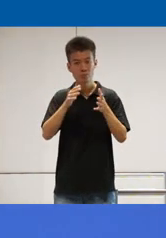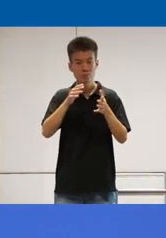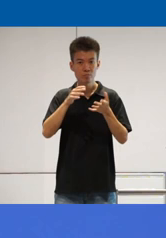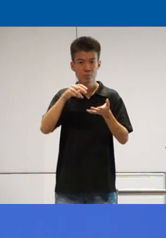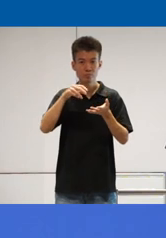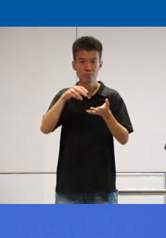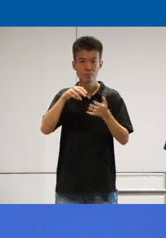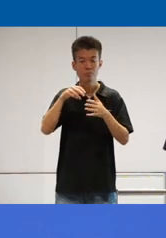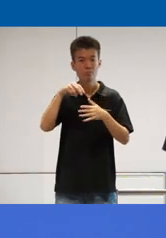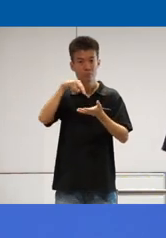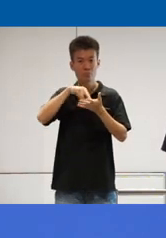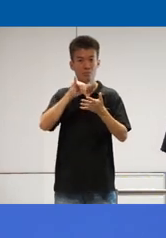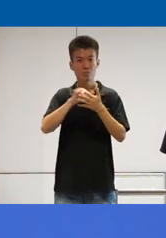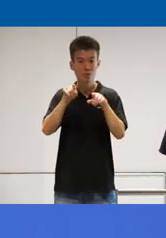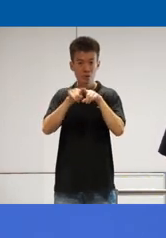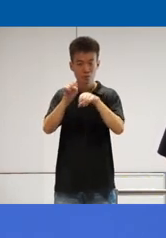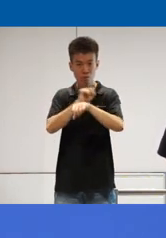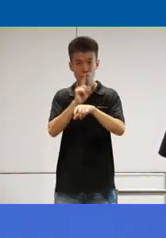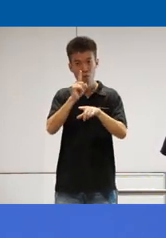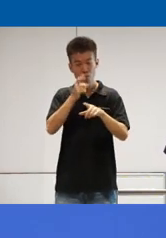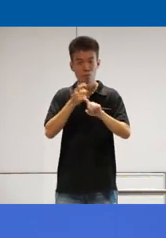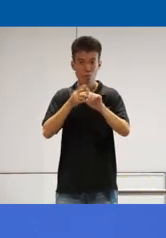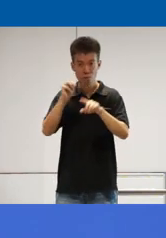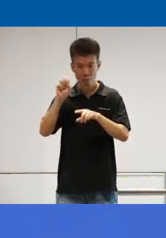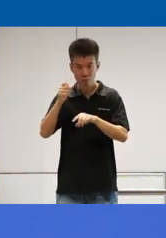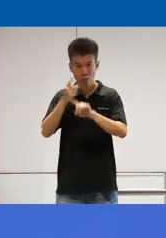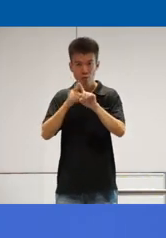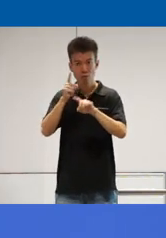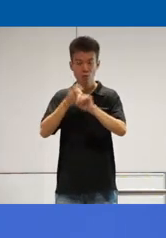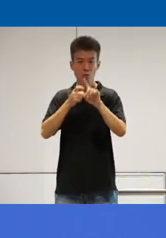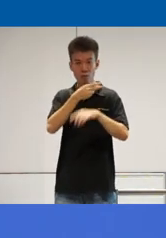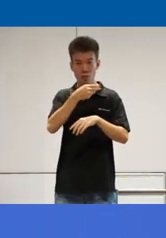uh on the same stage as one person from Microsoft and one person from Indonesia and so now we have